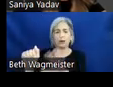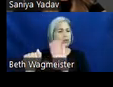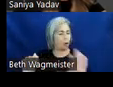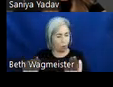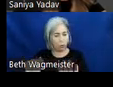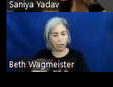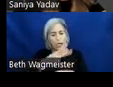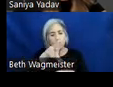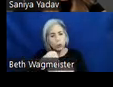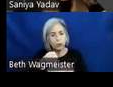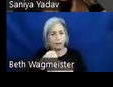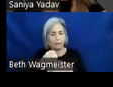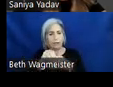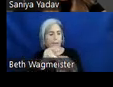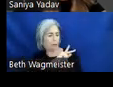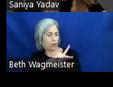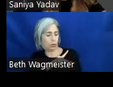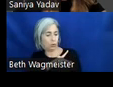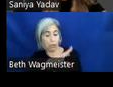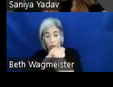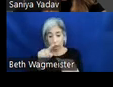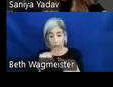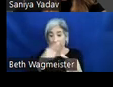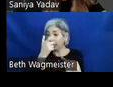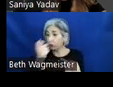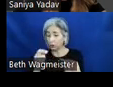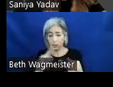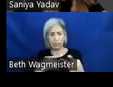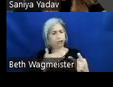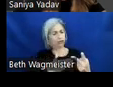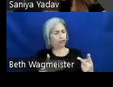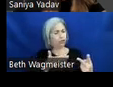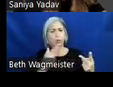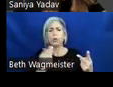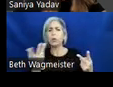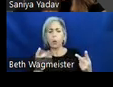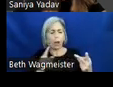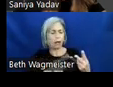persona including their interests, what they enjoy doing, their type of career and work,